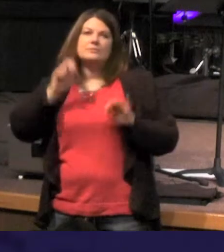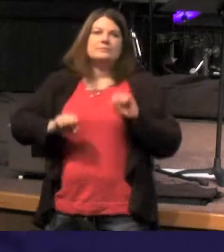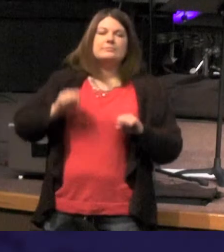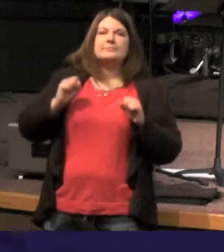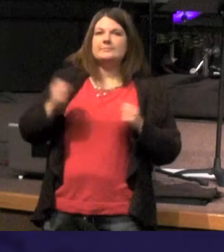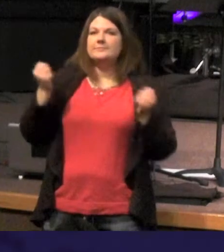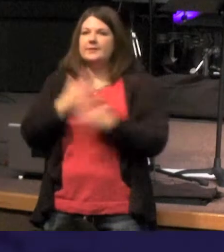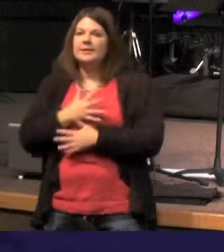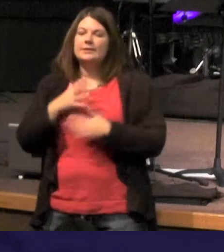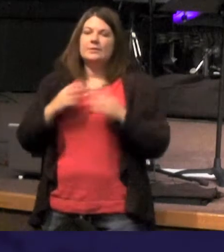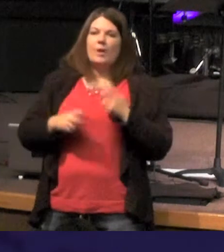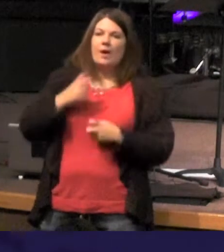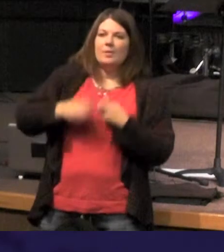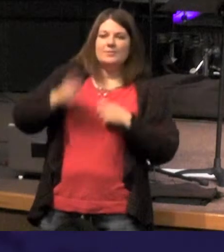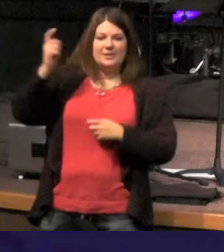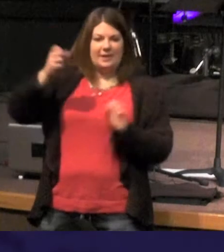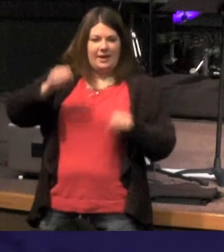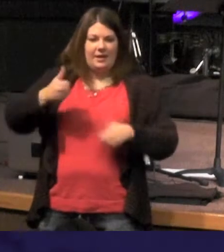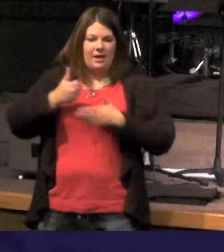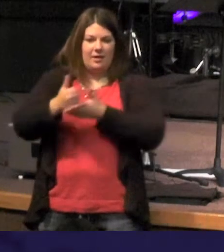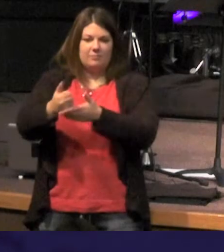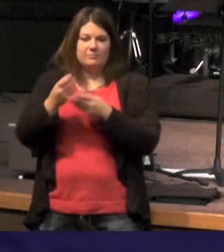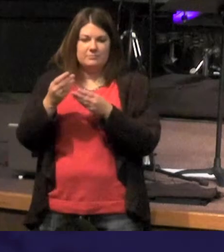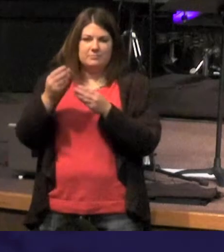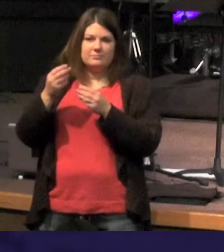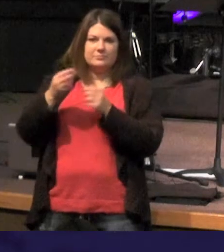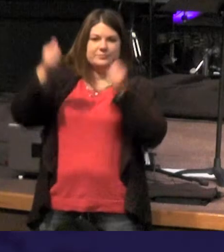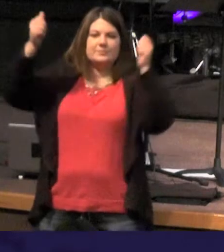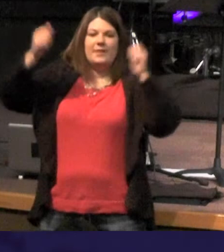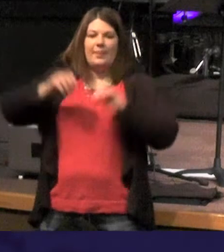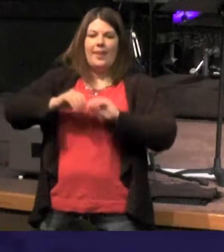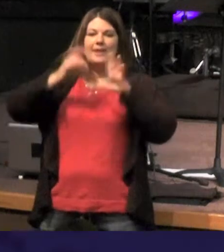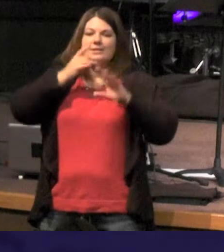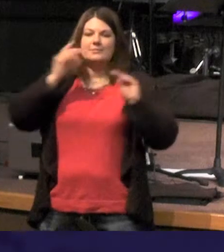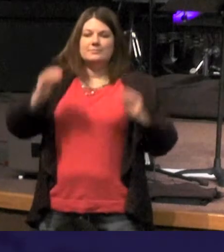and I feel like life's just too hard you don't know where to turn - Jesus is the source of life